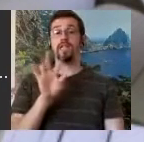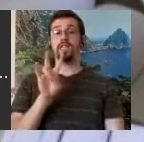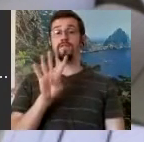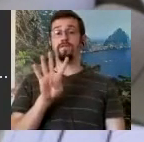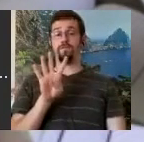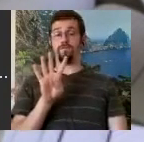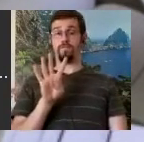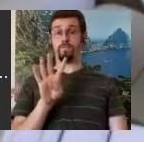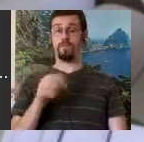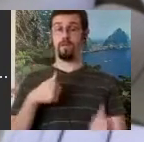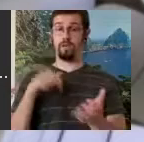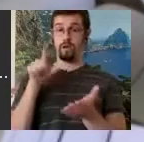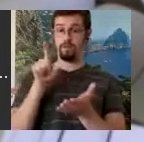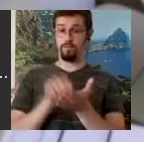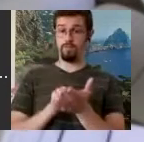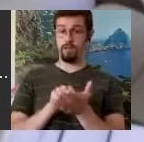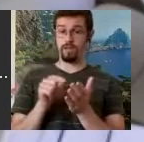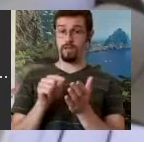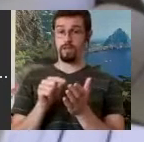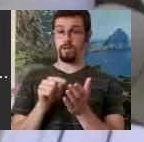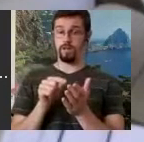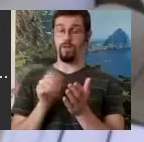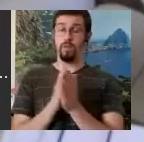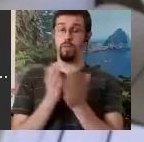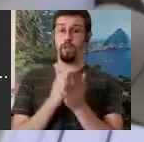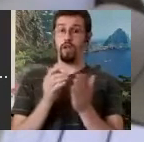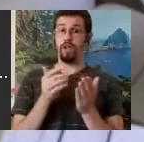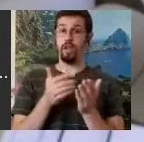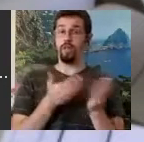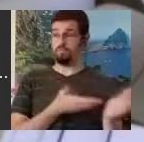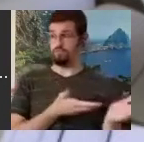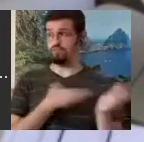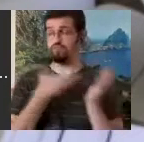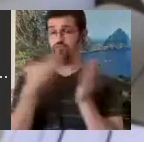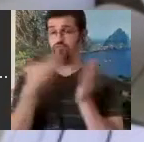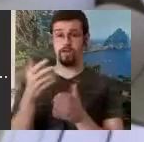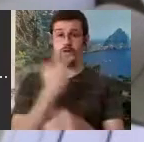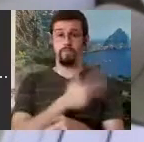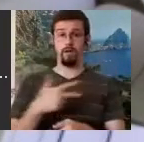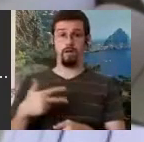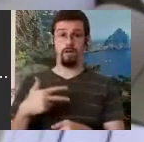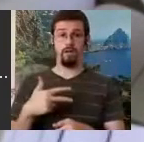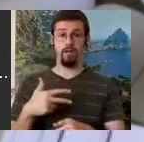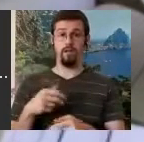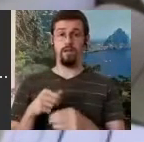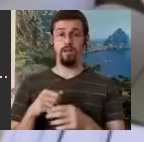to the Queen of Denmark because the Queen of Denmark was a student of ballet